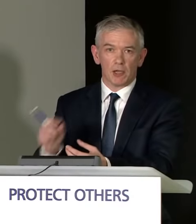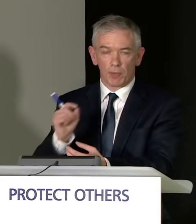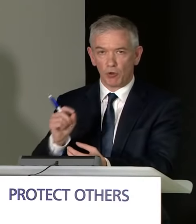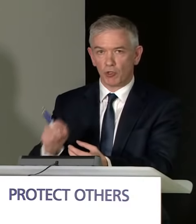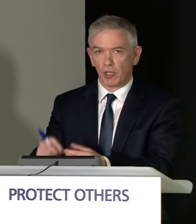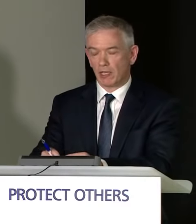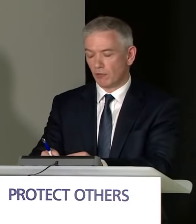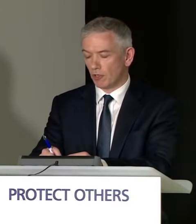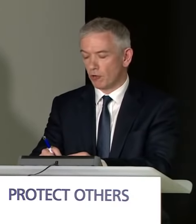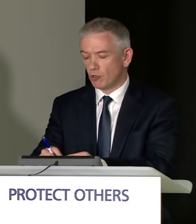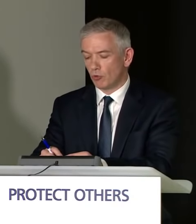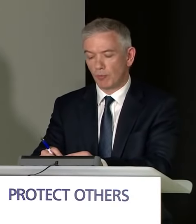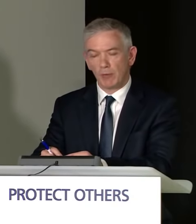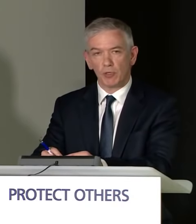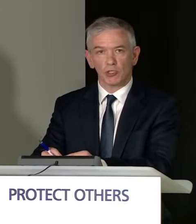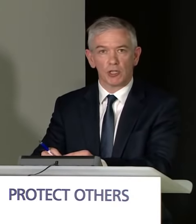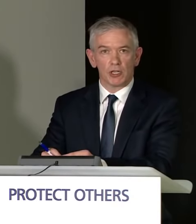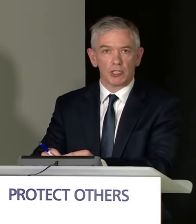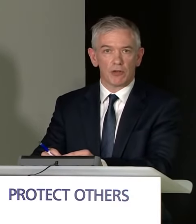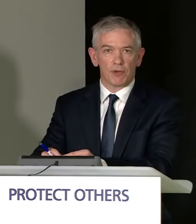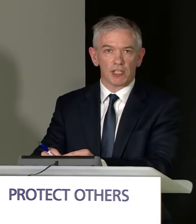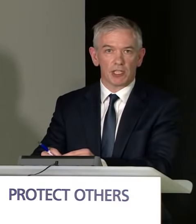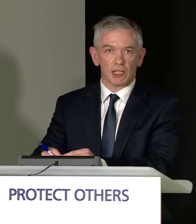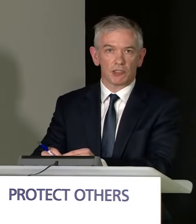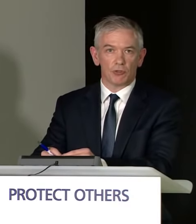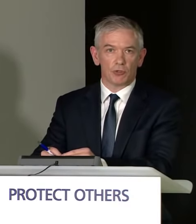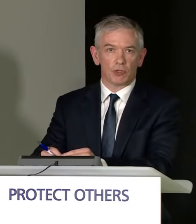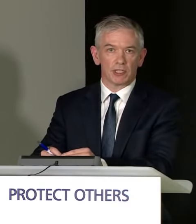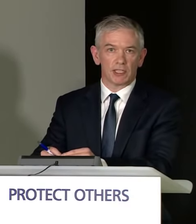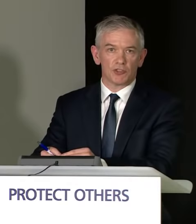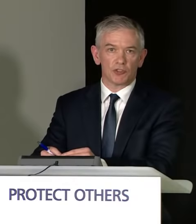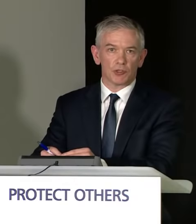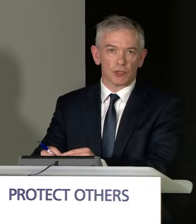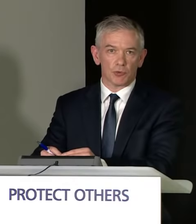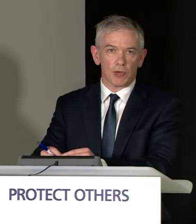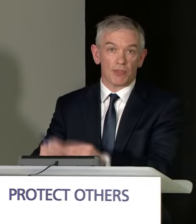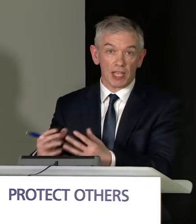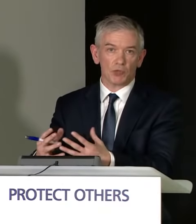And also any of your household members self-isolate until they know the test result as well.